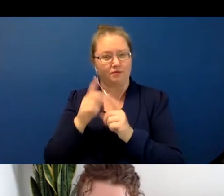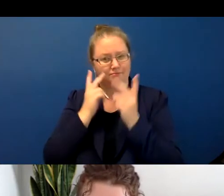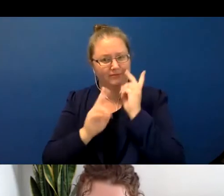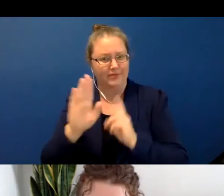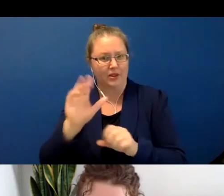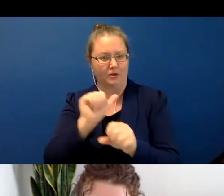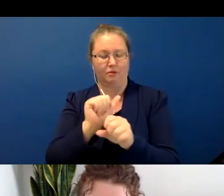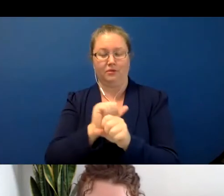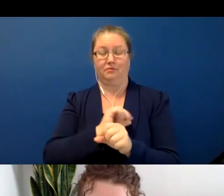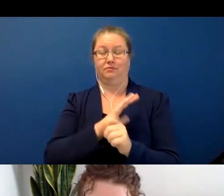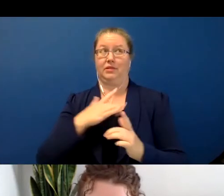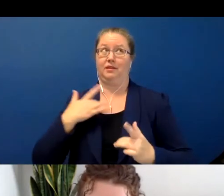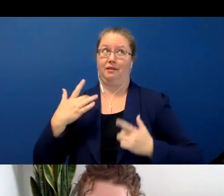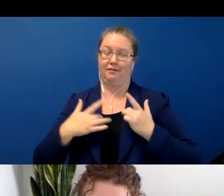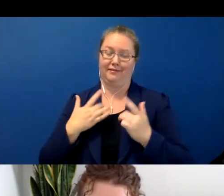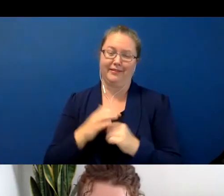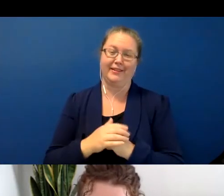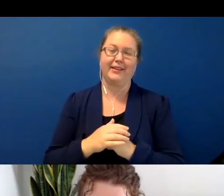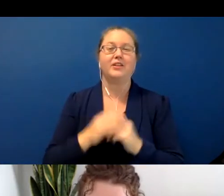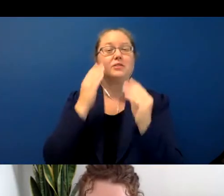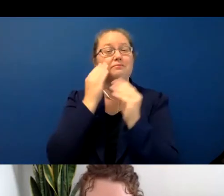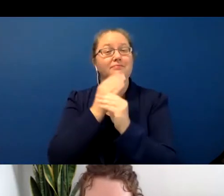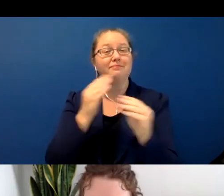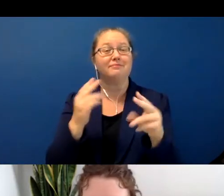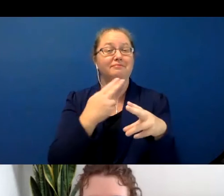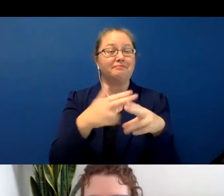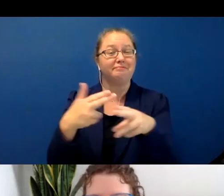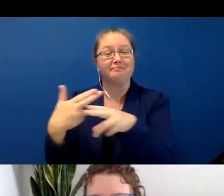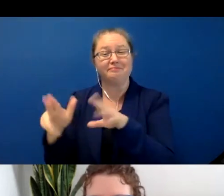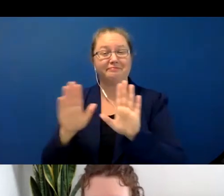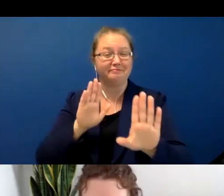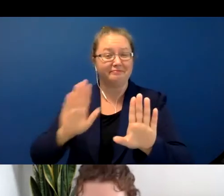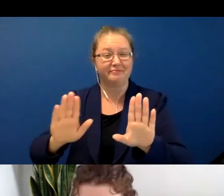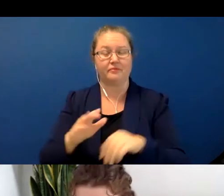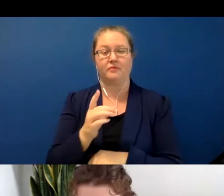exciting. To give you a little bit of information about each of them. Dr. Corrine Occhino is